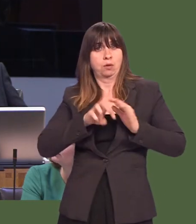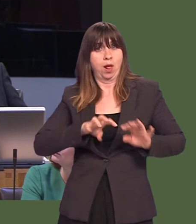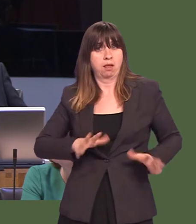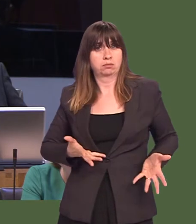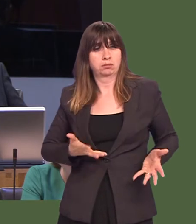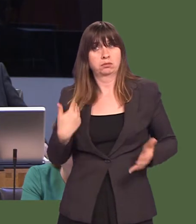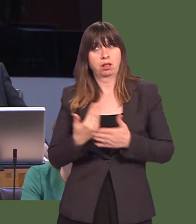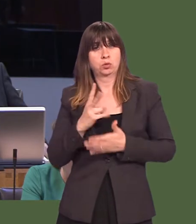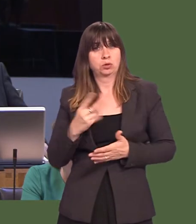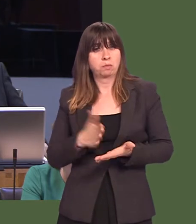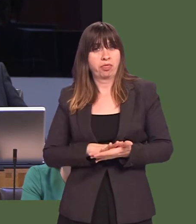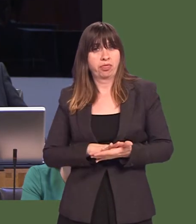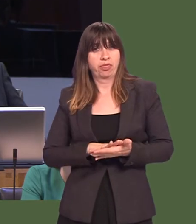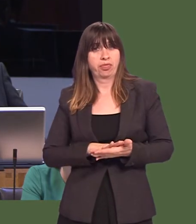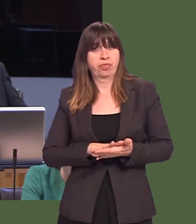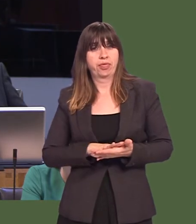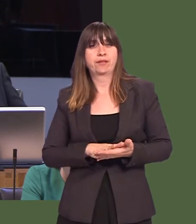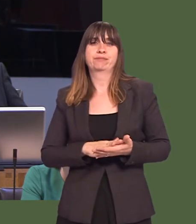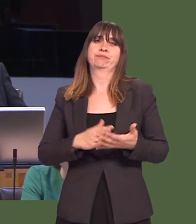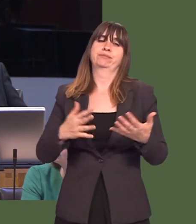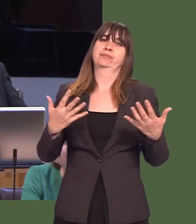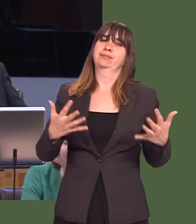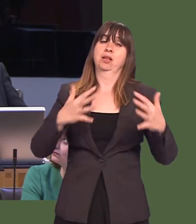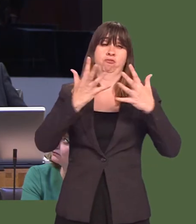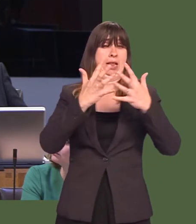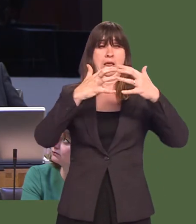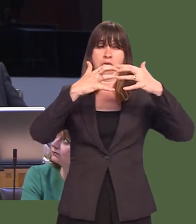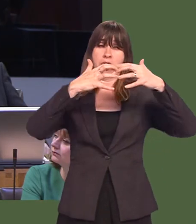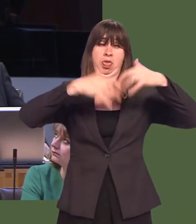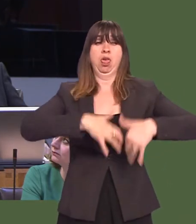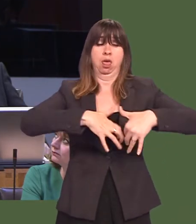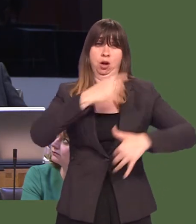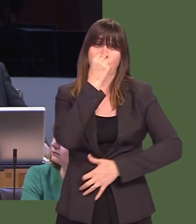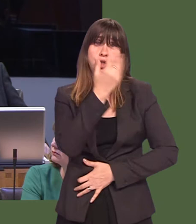last 22 months. The whole system is on its knees.